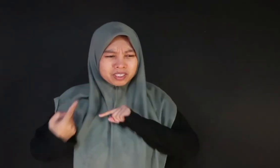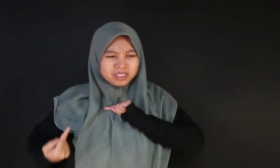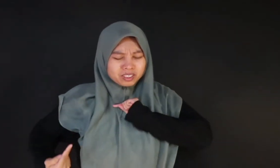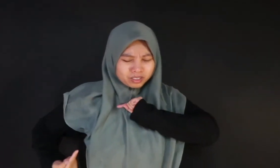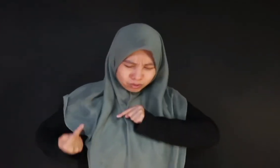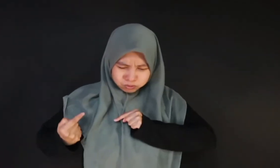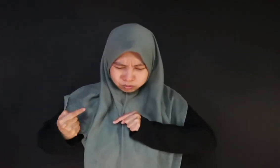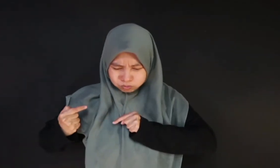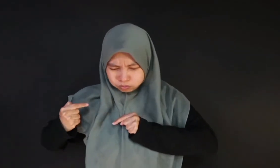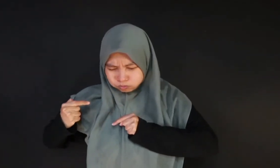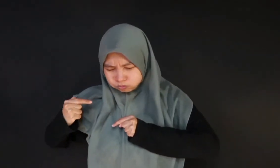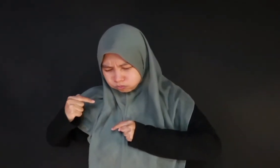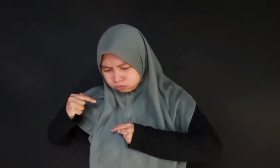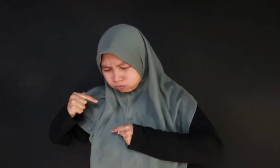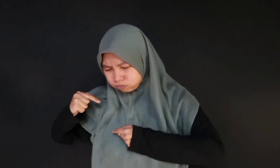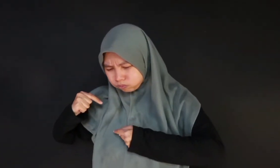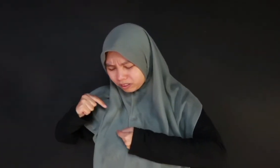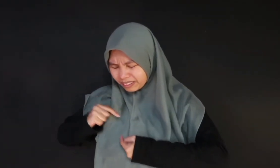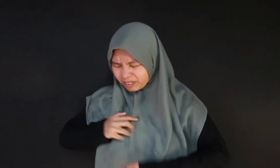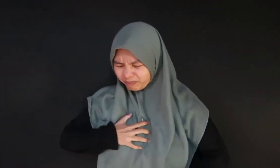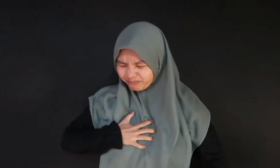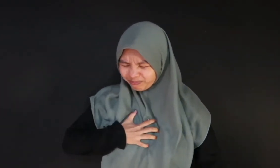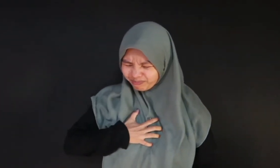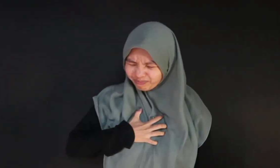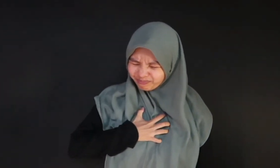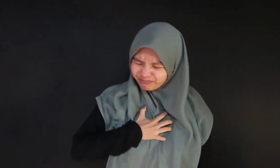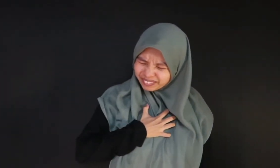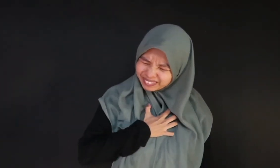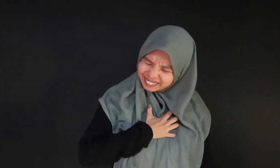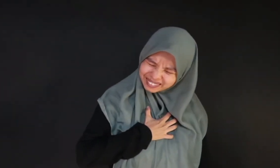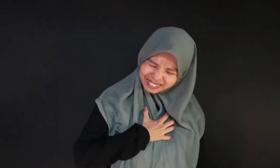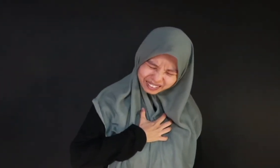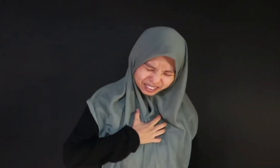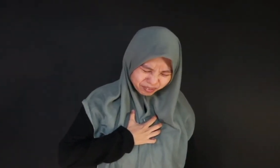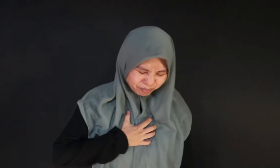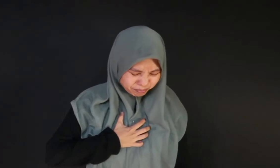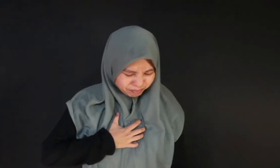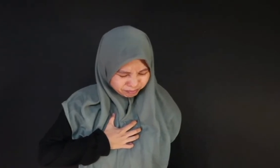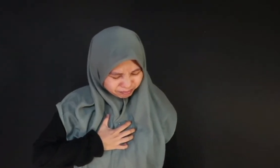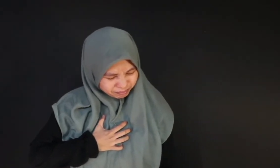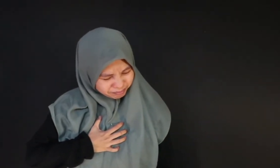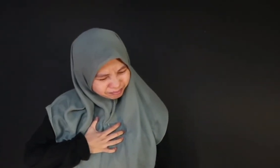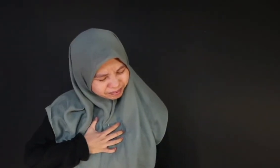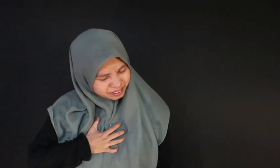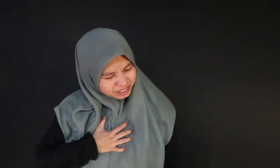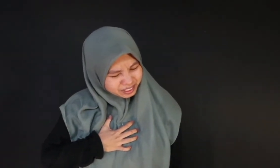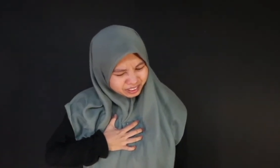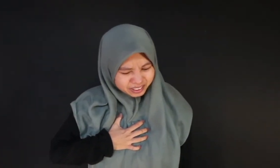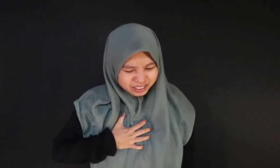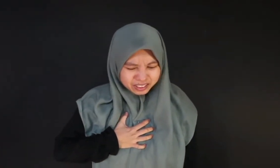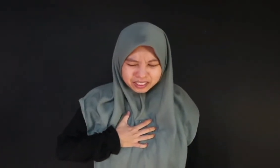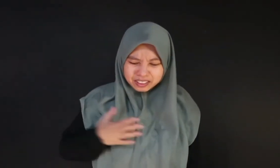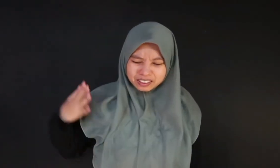I wrestle with heartache and pain There’s a tough battle within me